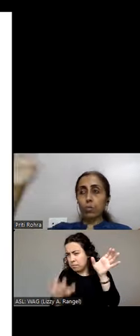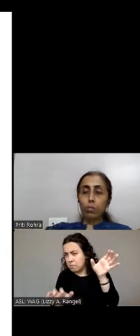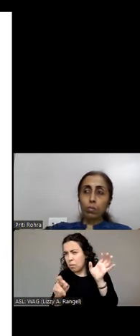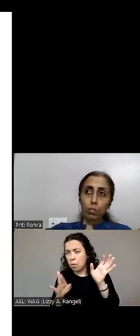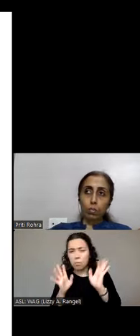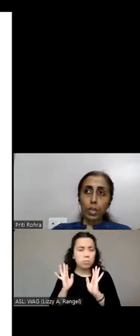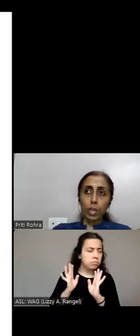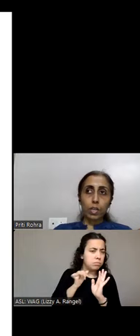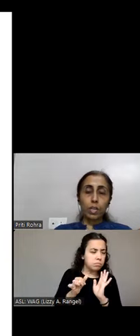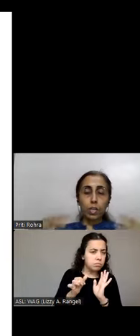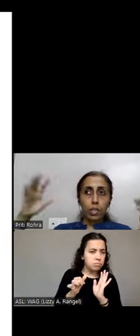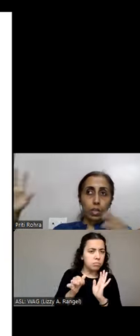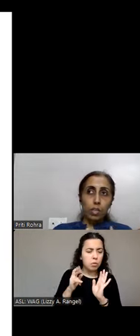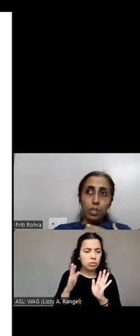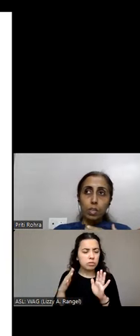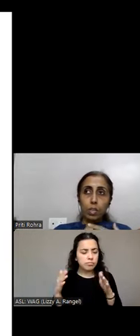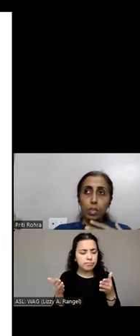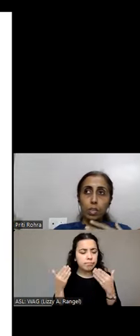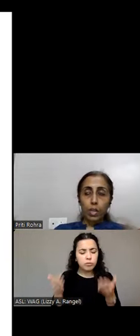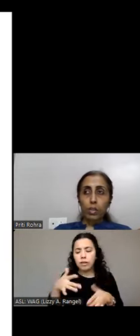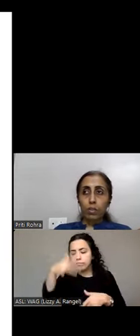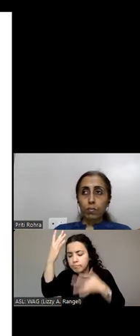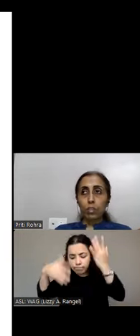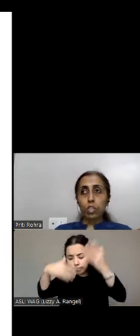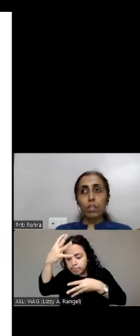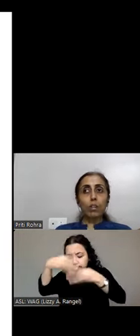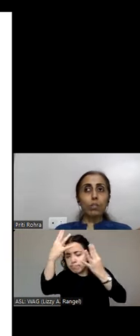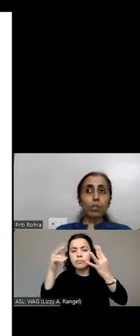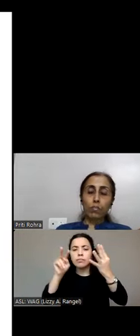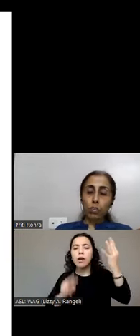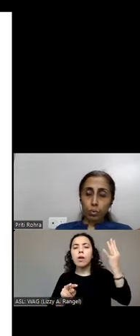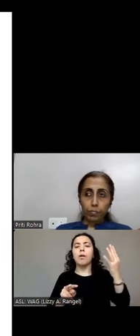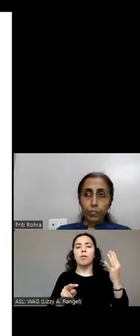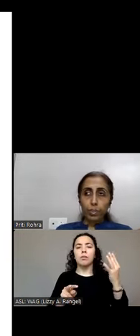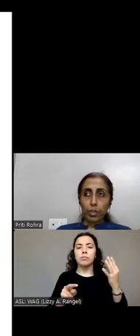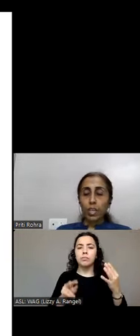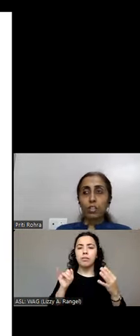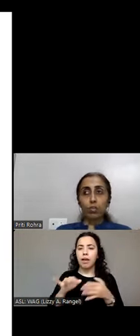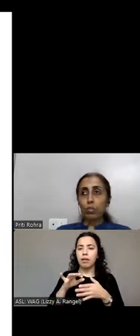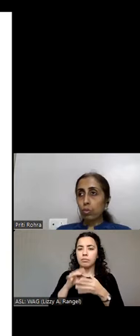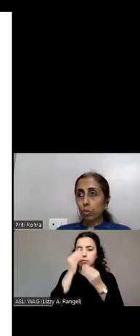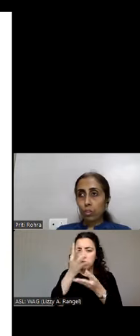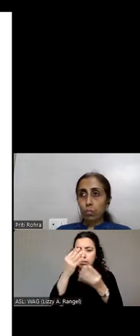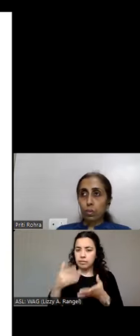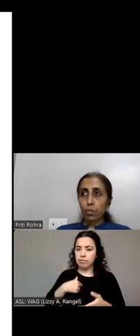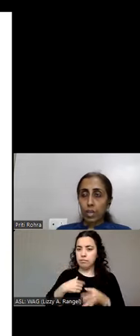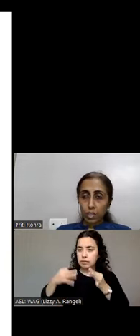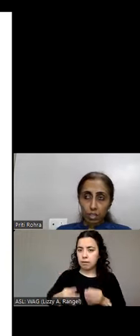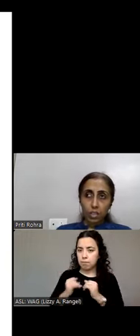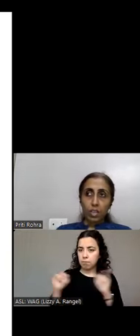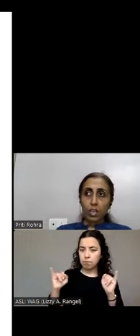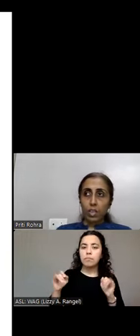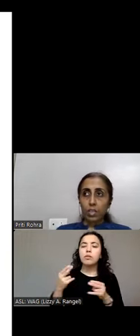to move ahead and read the content which they are looking for. So use descriptive headings. Again,